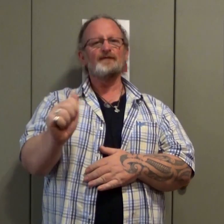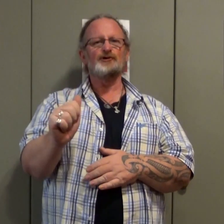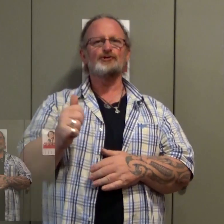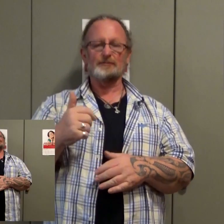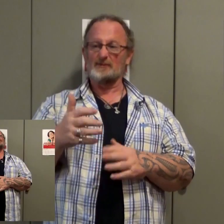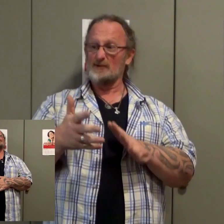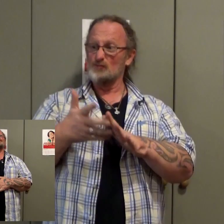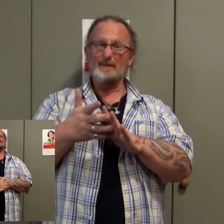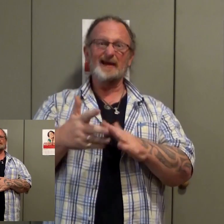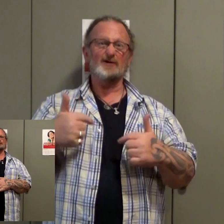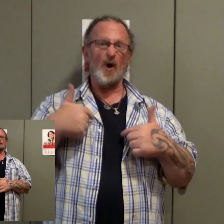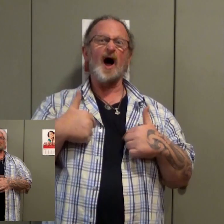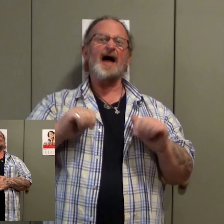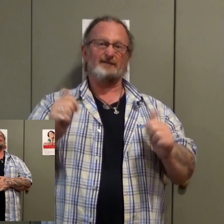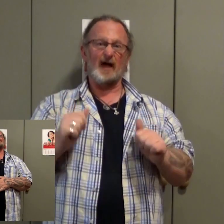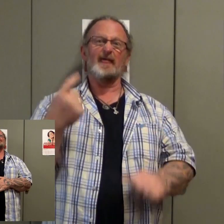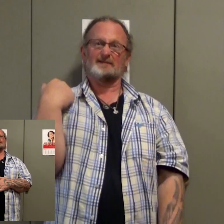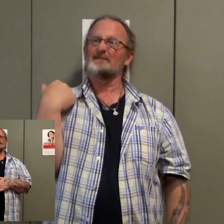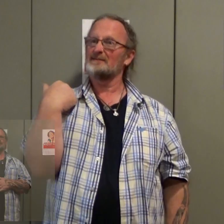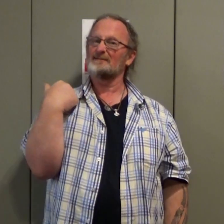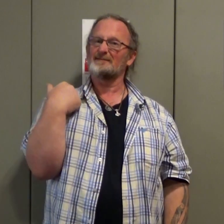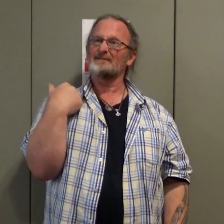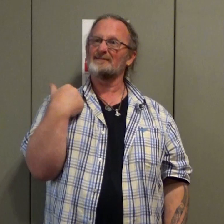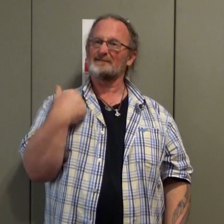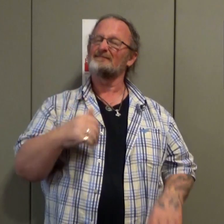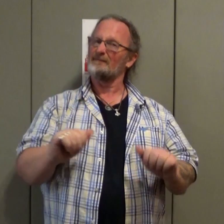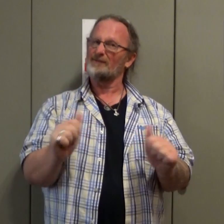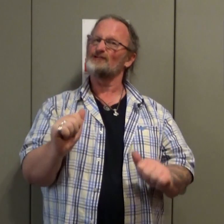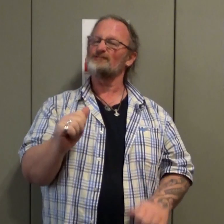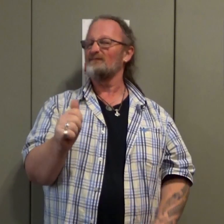One sign means many things in different situations and this sign means "finished"